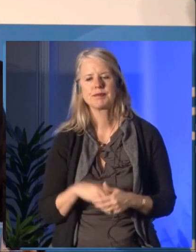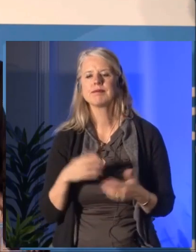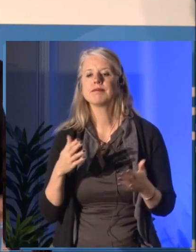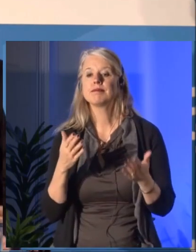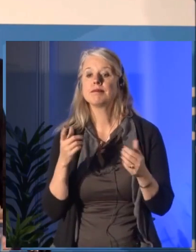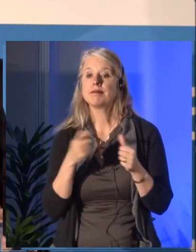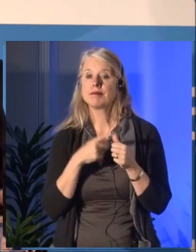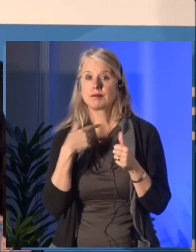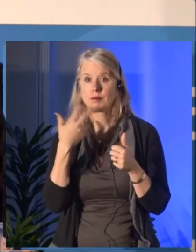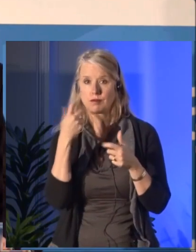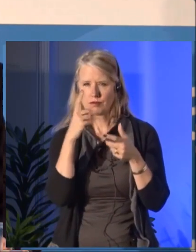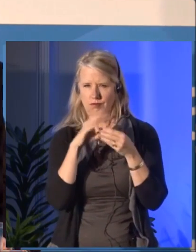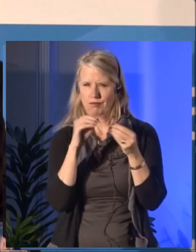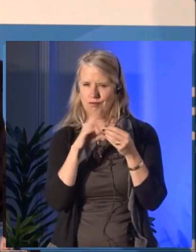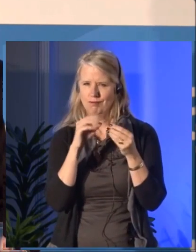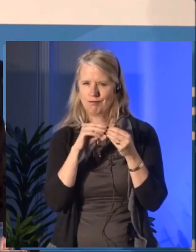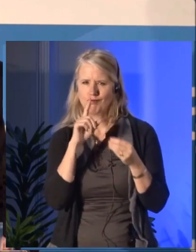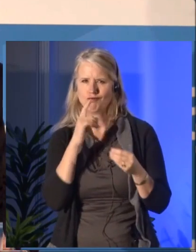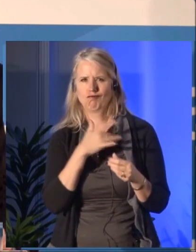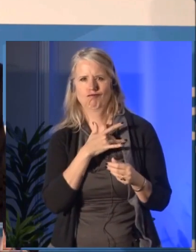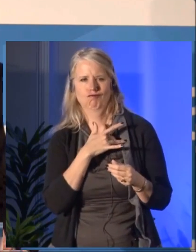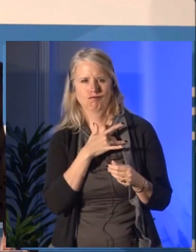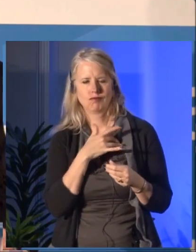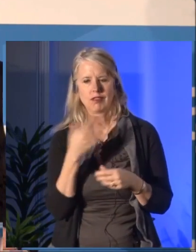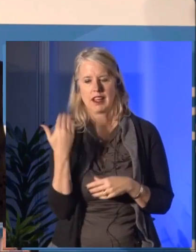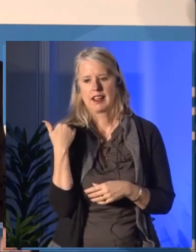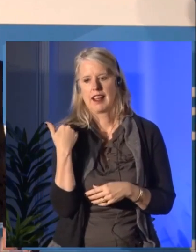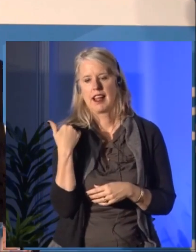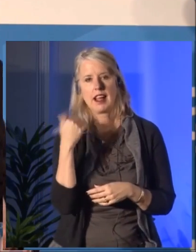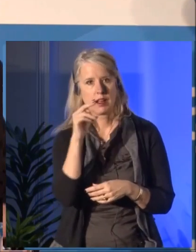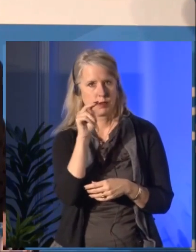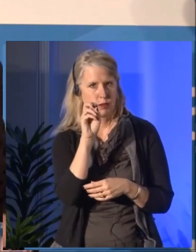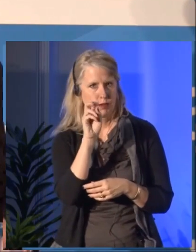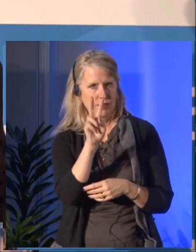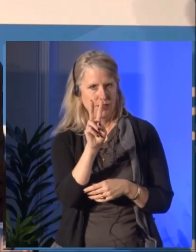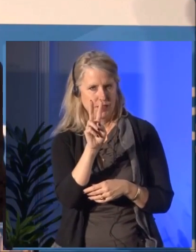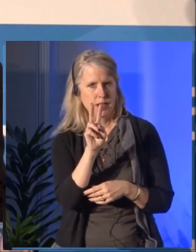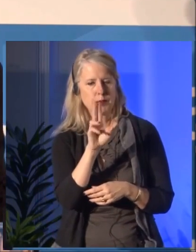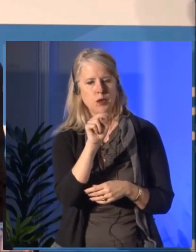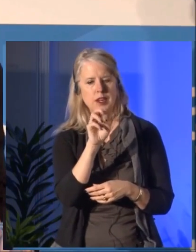a network of networks dedicated to equity, sustainability